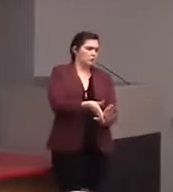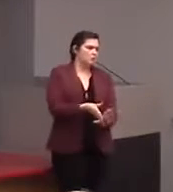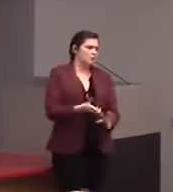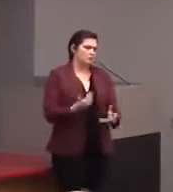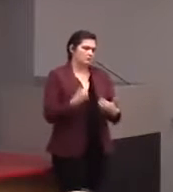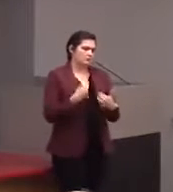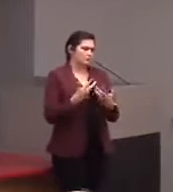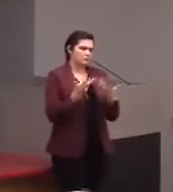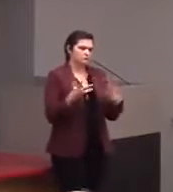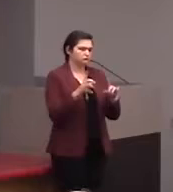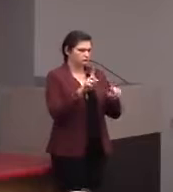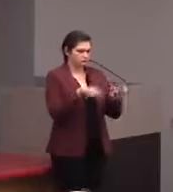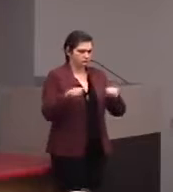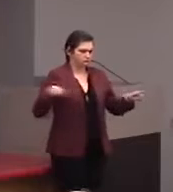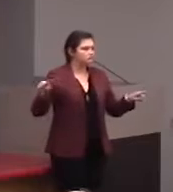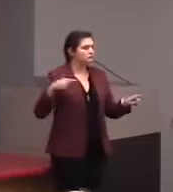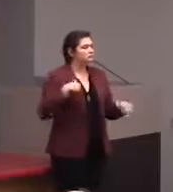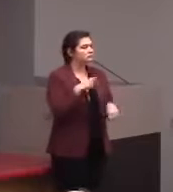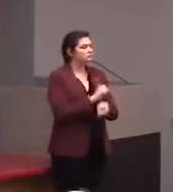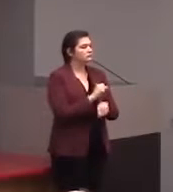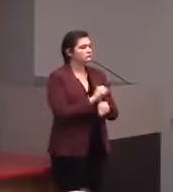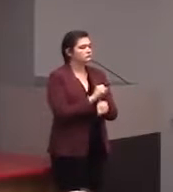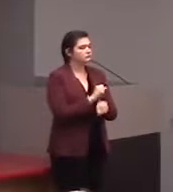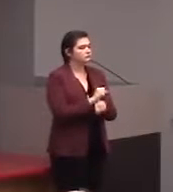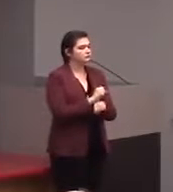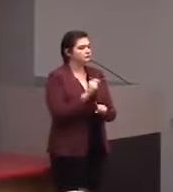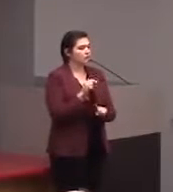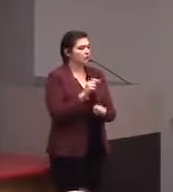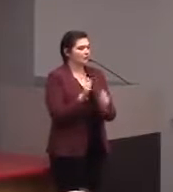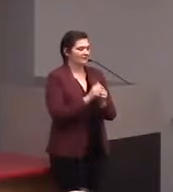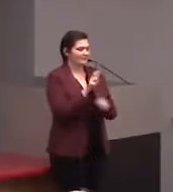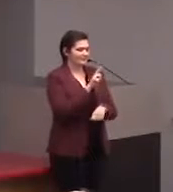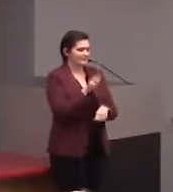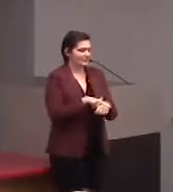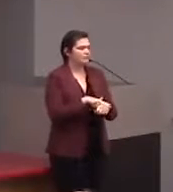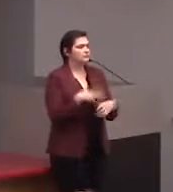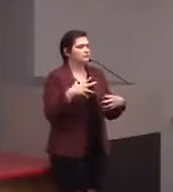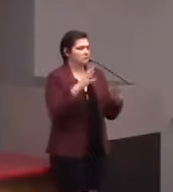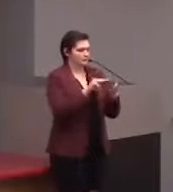so we've been working on this project with The National Museum of Health and Medicine